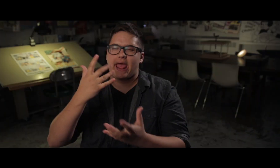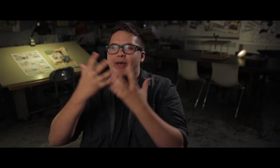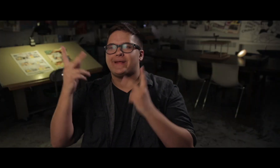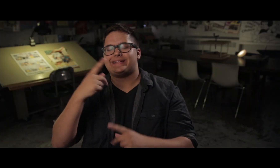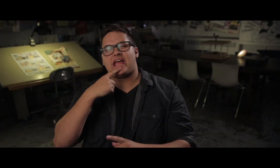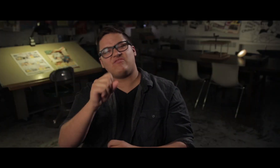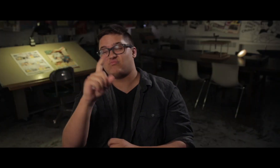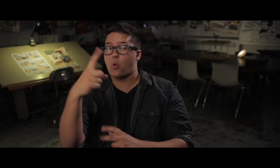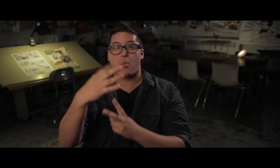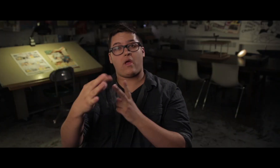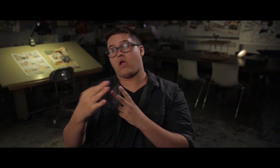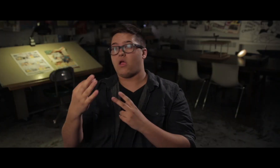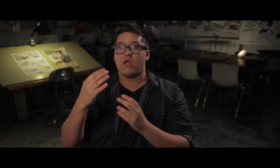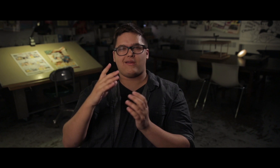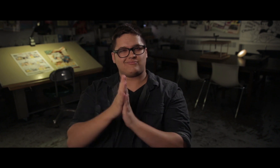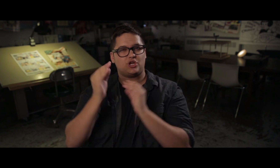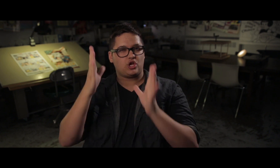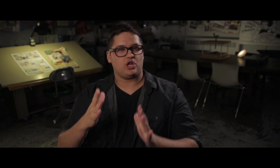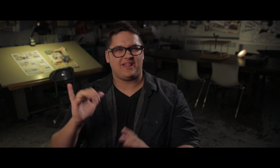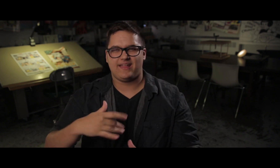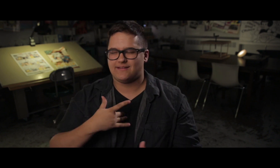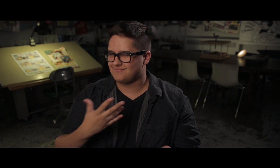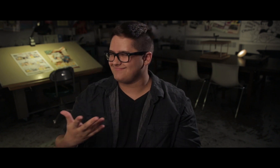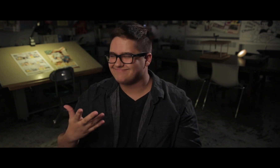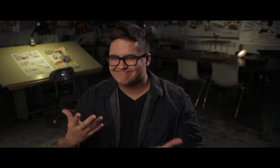A lot of people would say, ‘yeah, your only option is to become a teacher.’ And I was like what?!